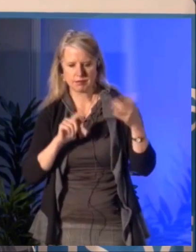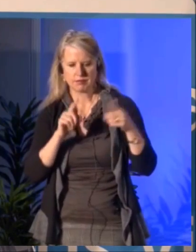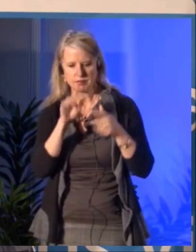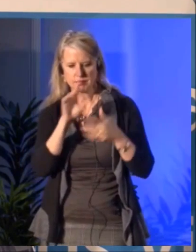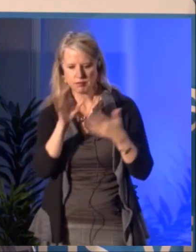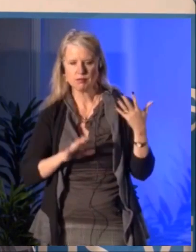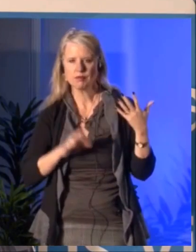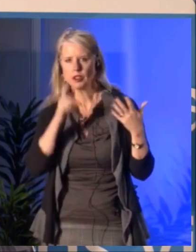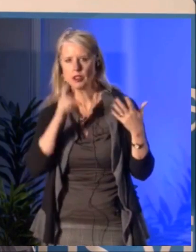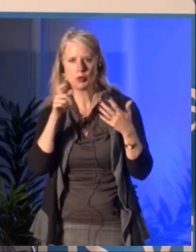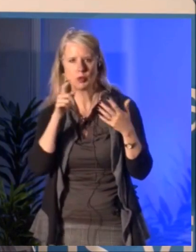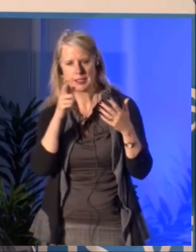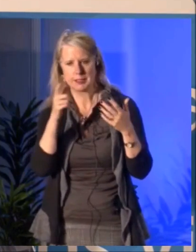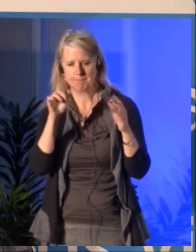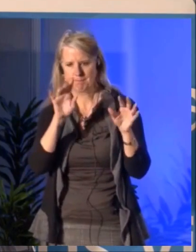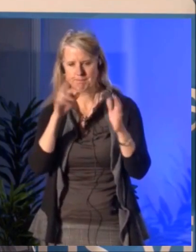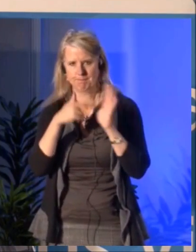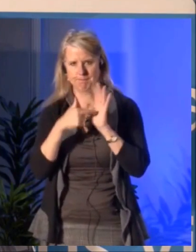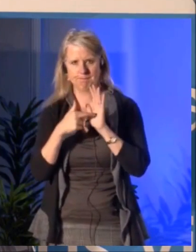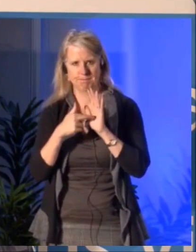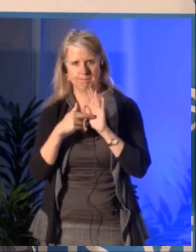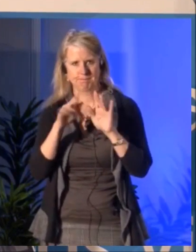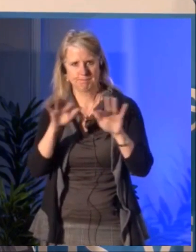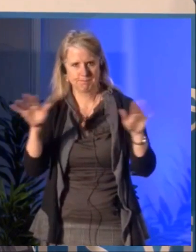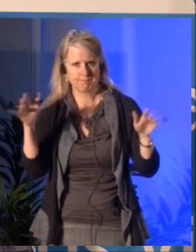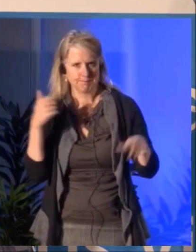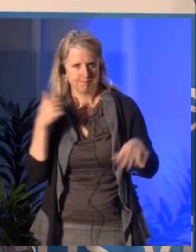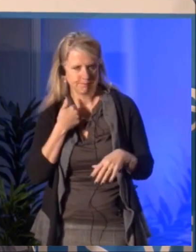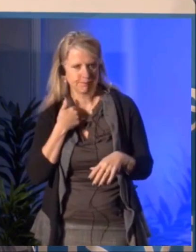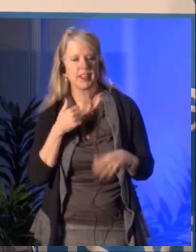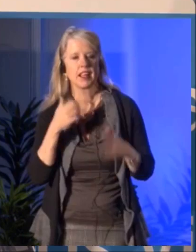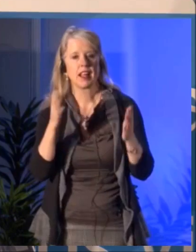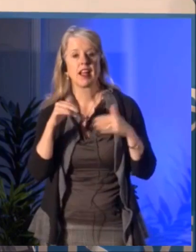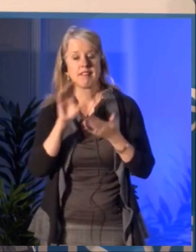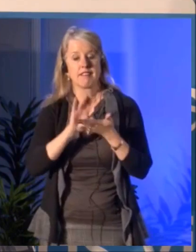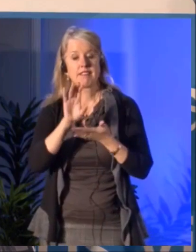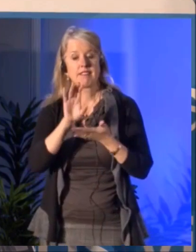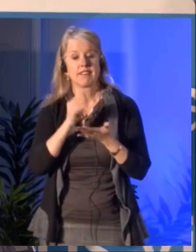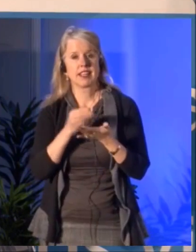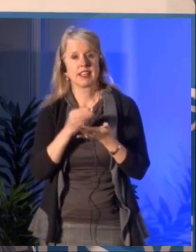the number of people representing discipline, different organizations, regions, diversity,